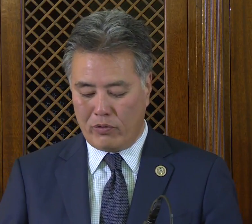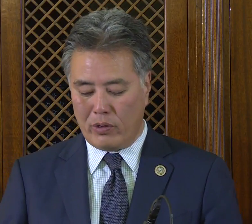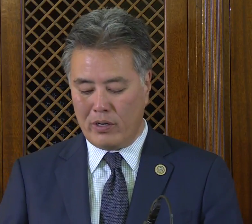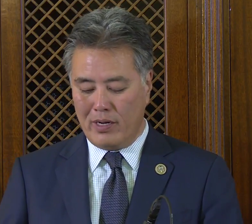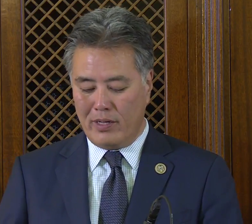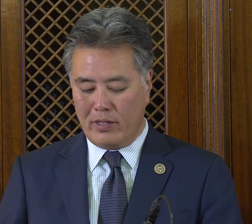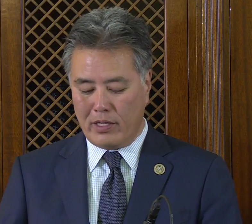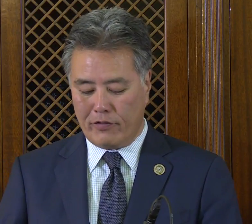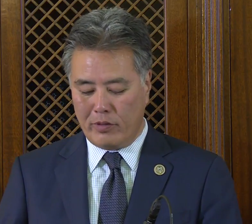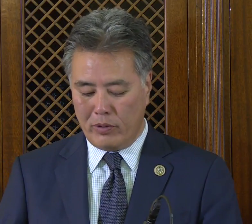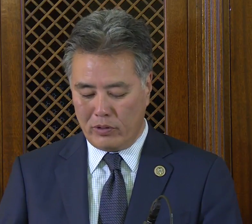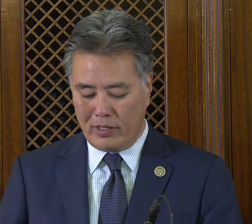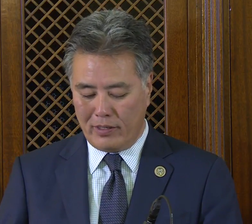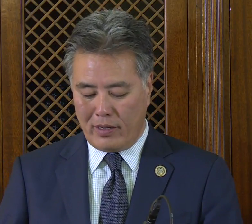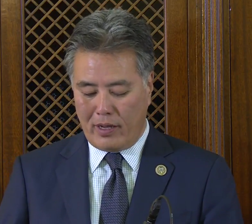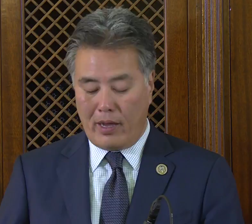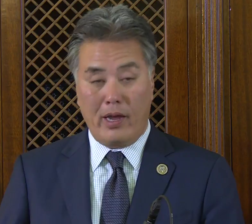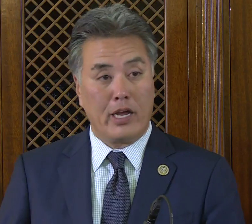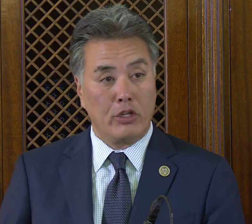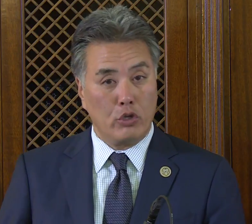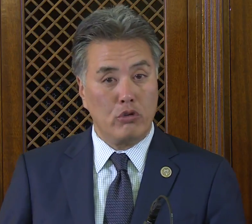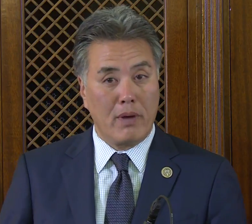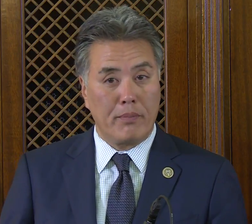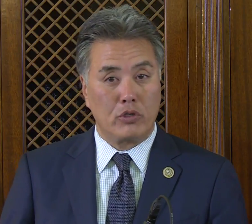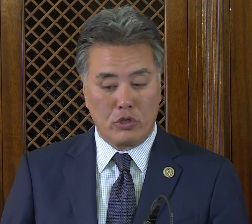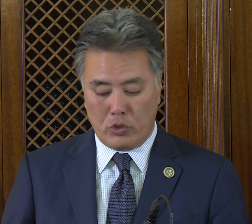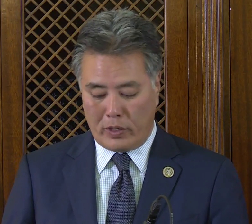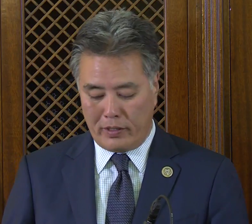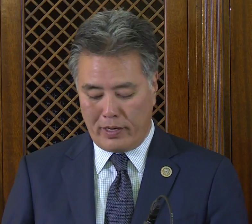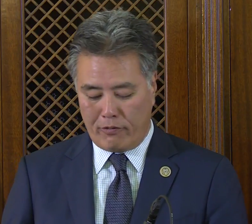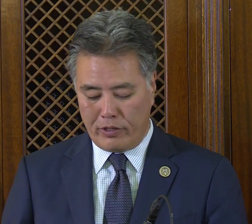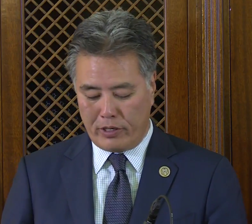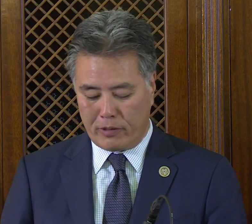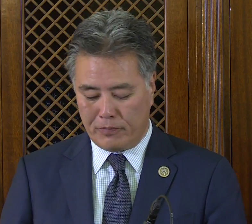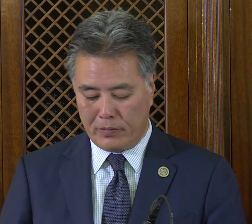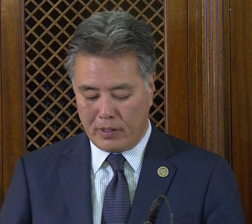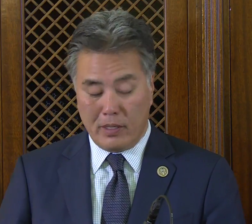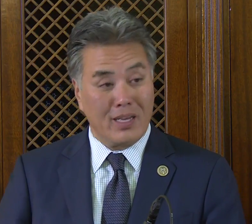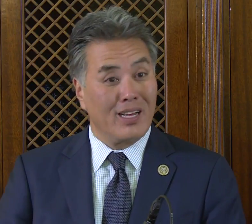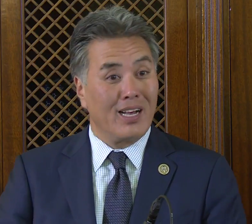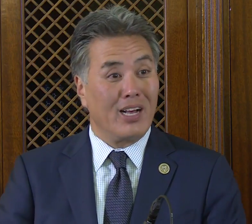for the deaf community, and new members are joining every year.